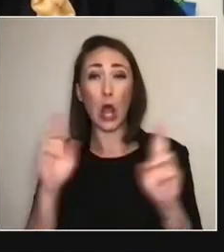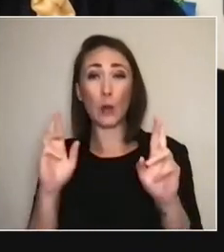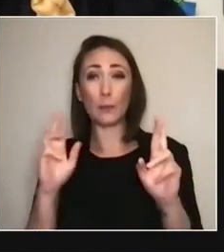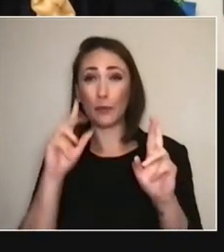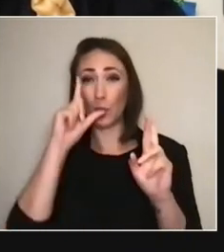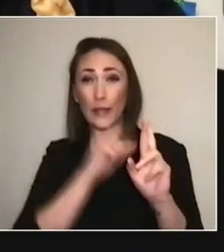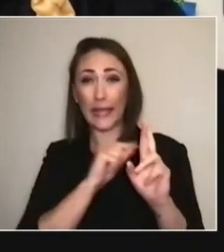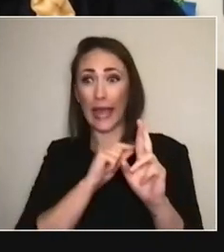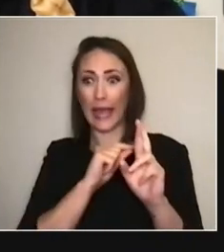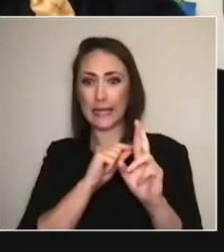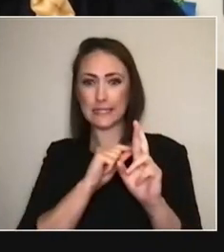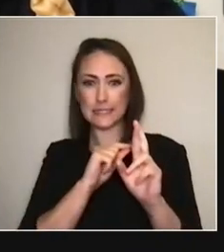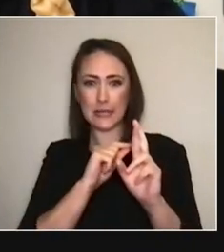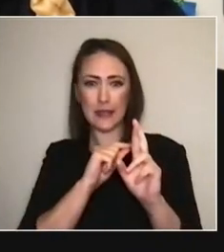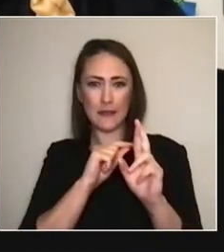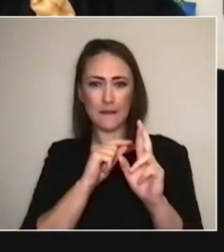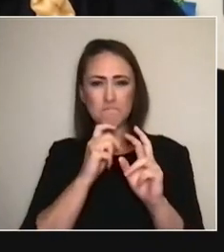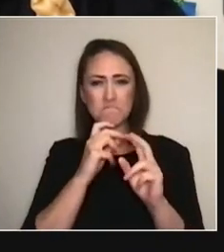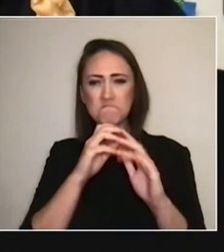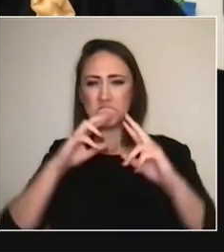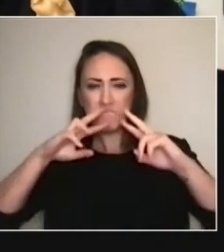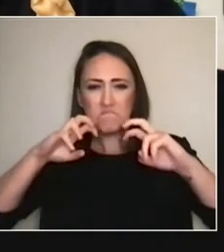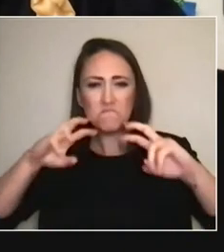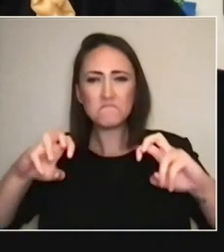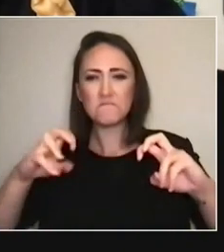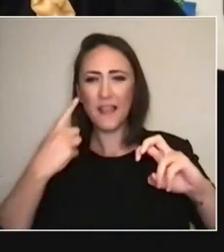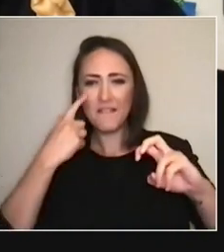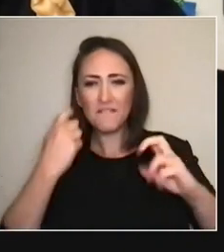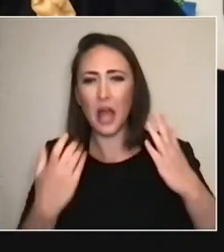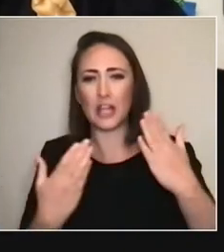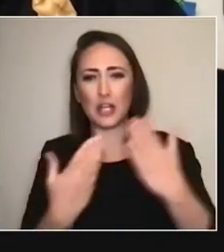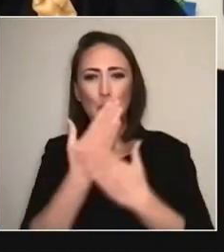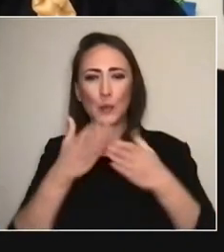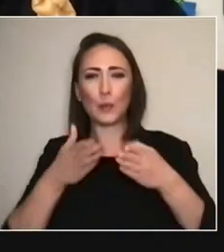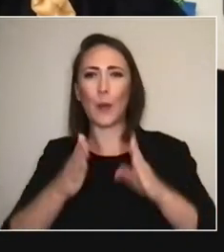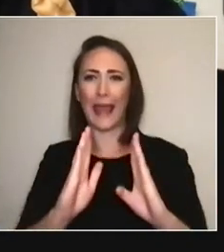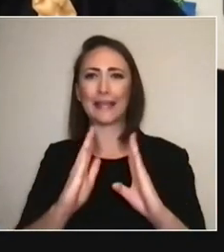new ways of working, because the problems aren't going away,